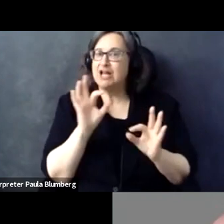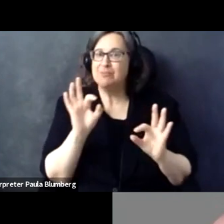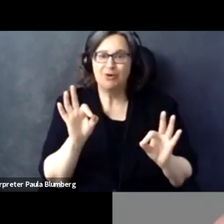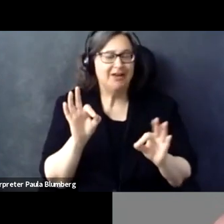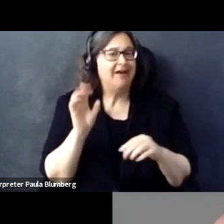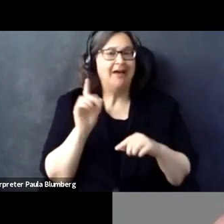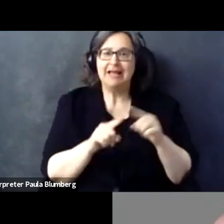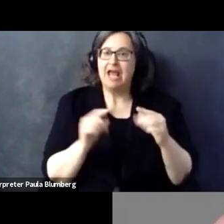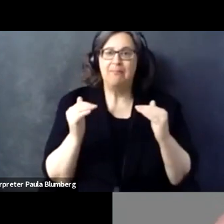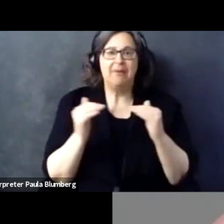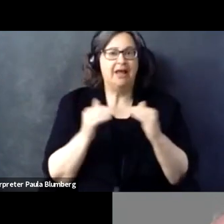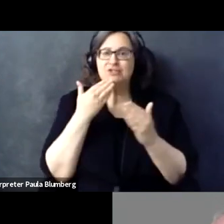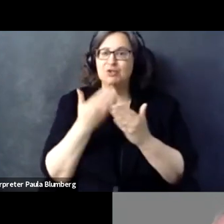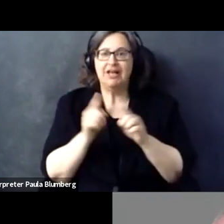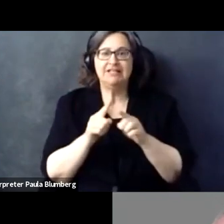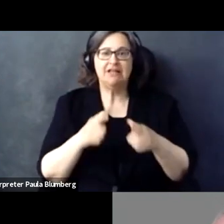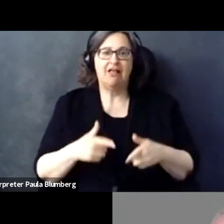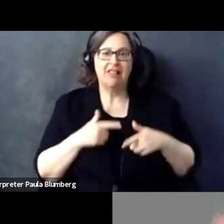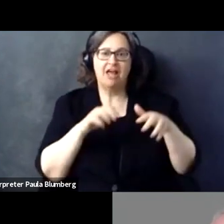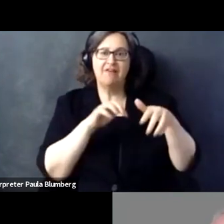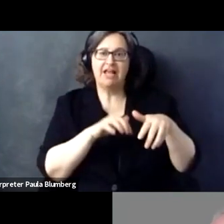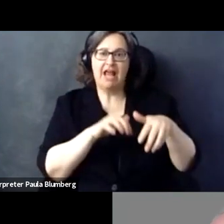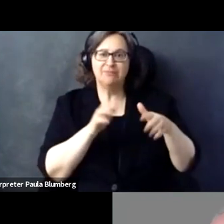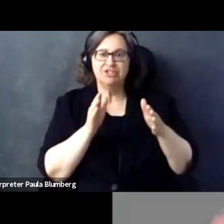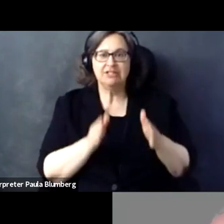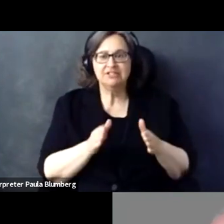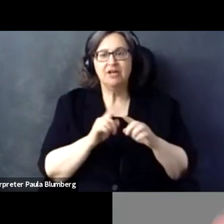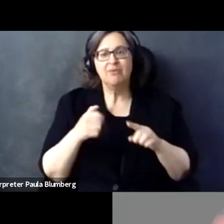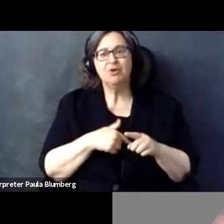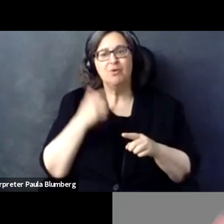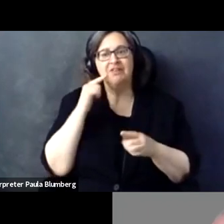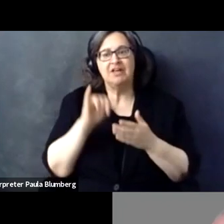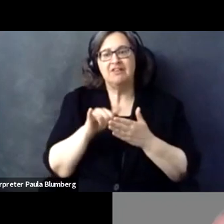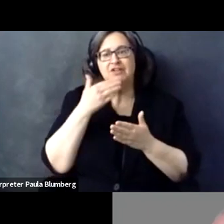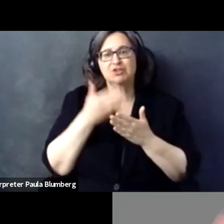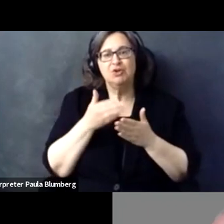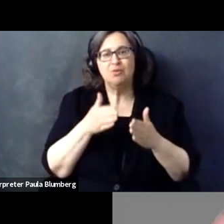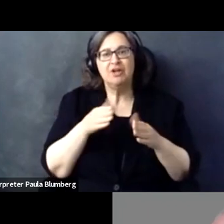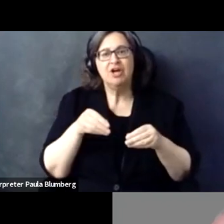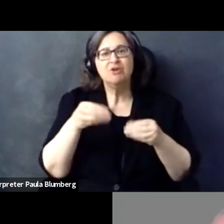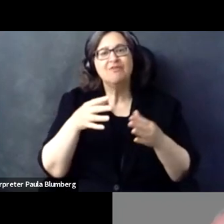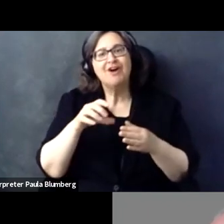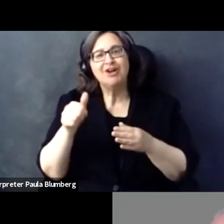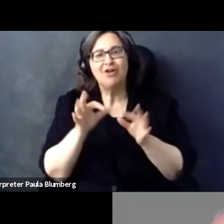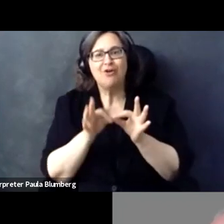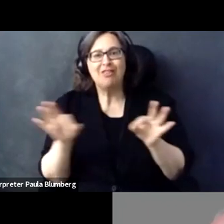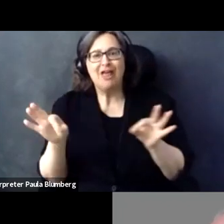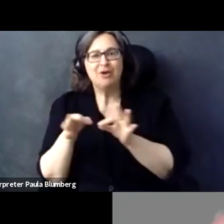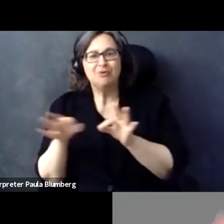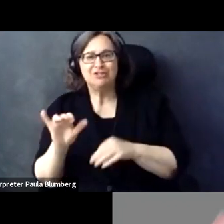think about this being machine learning technology and it's not perfect. It can never be as good as a live captionist, of course. But we do